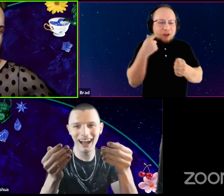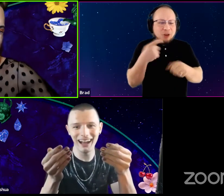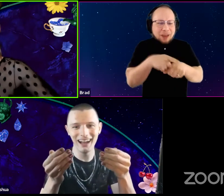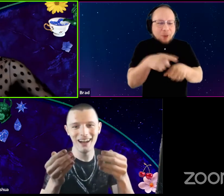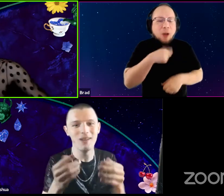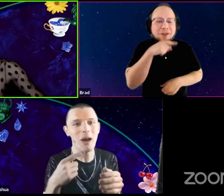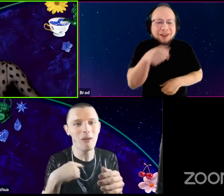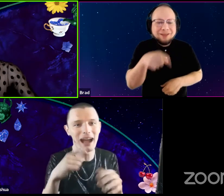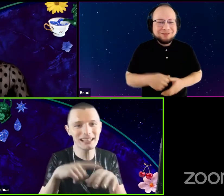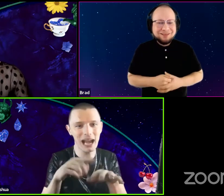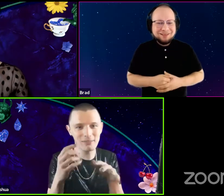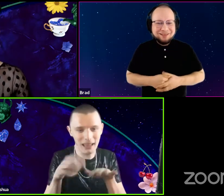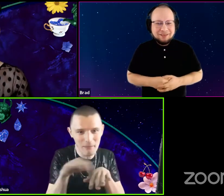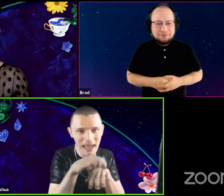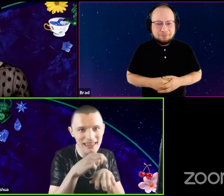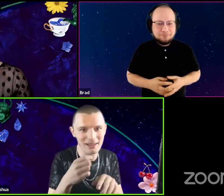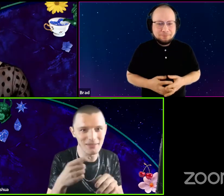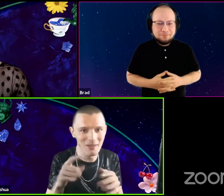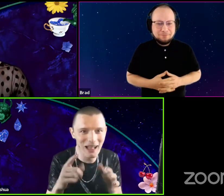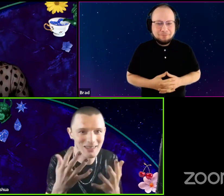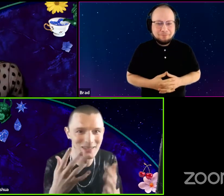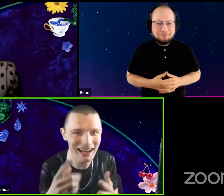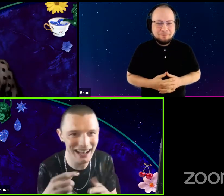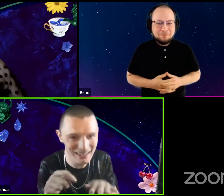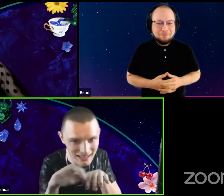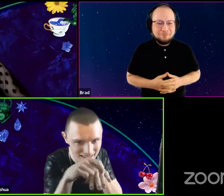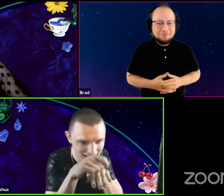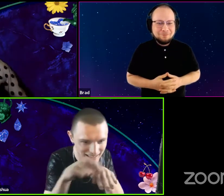Well, I had time to like paint them while I was waiting. I was like